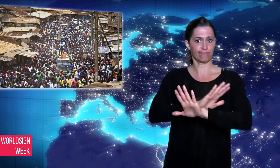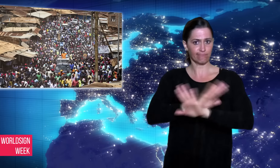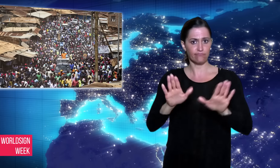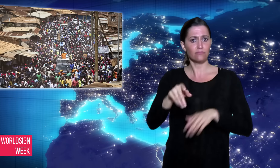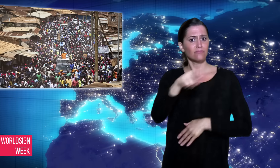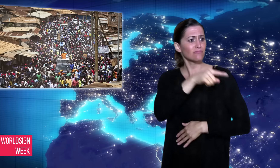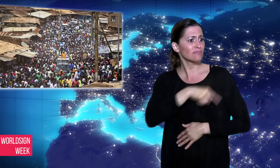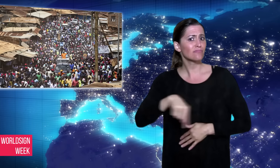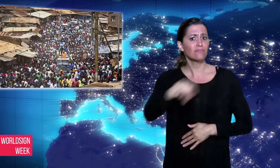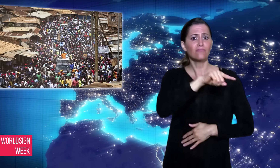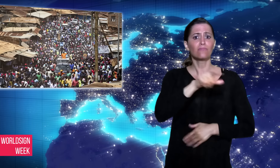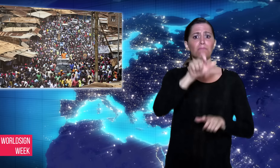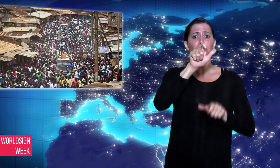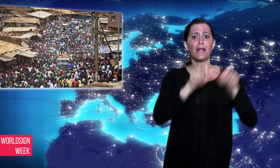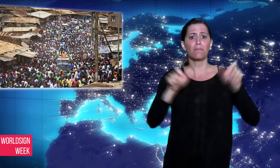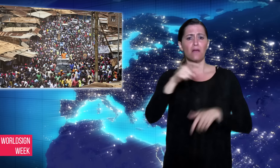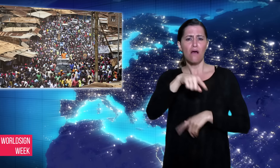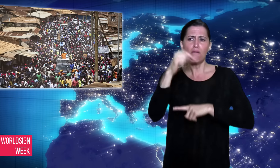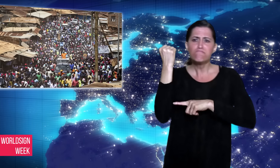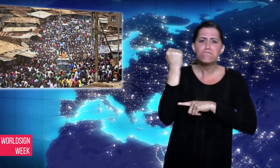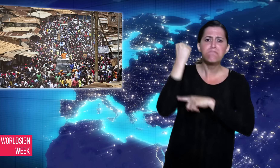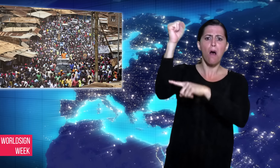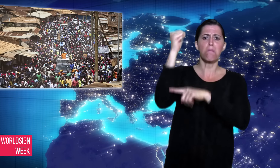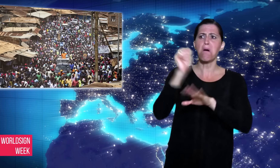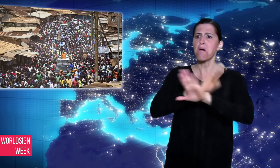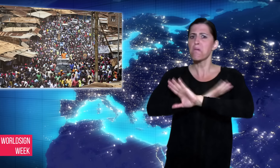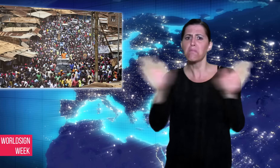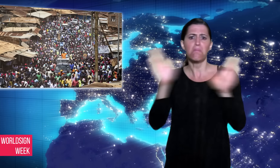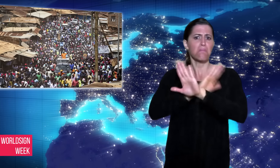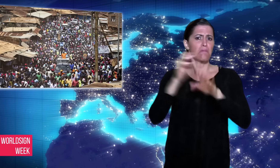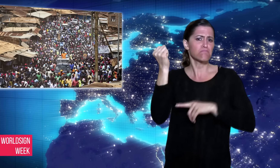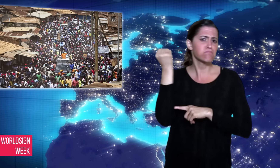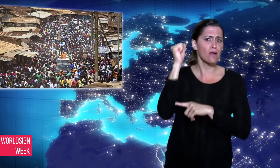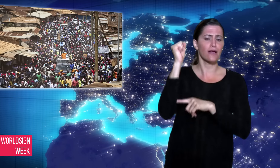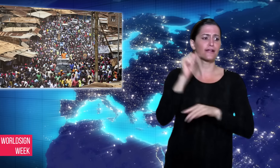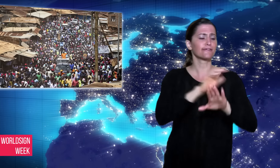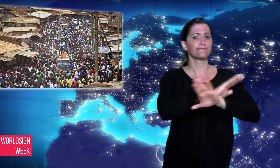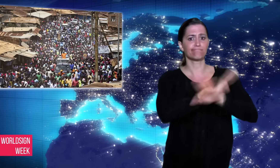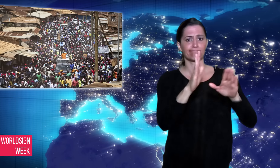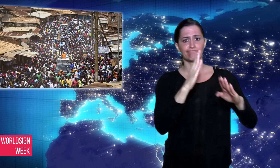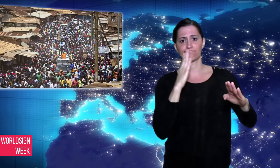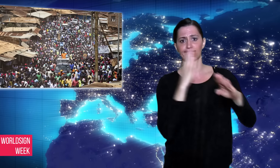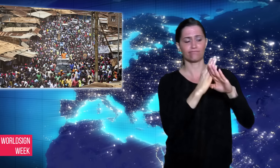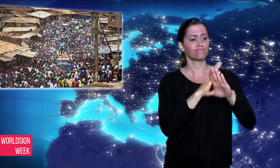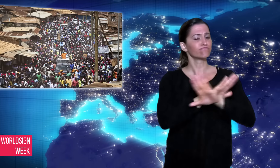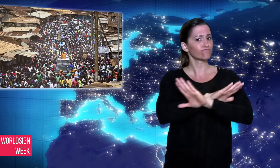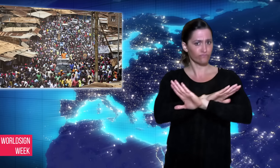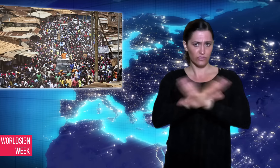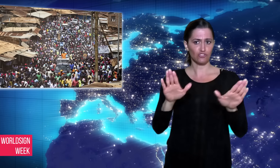appointment which left thousands of